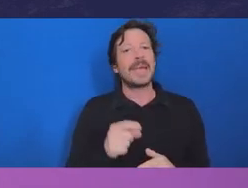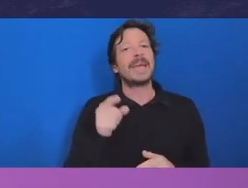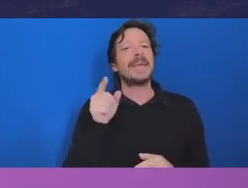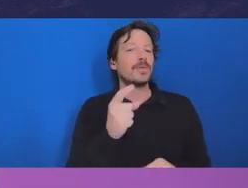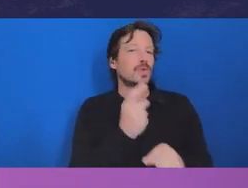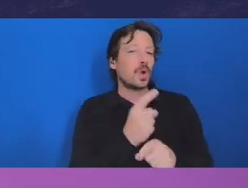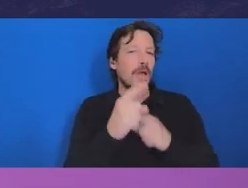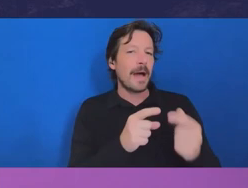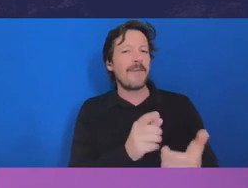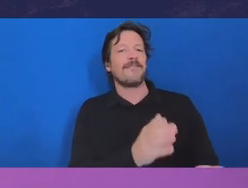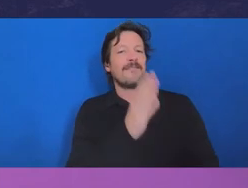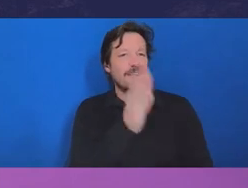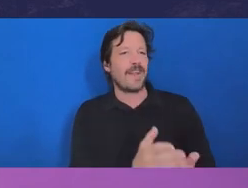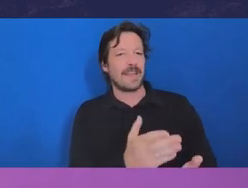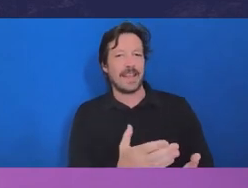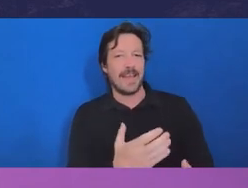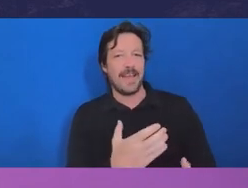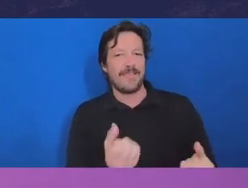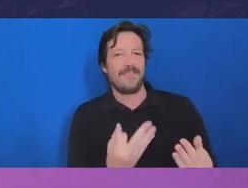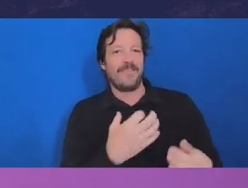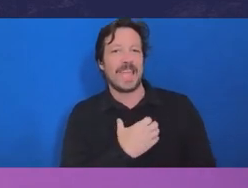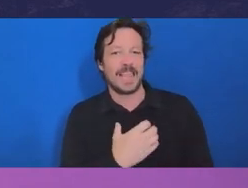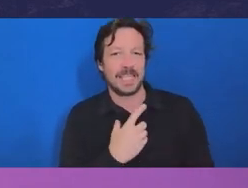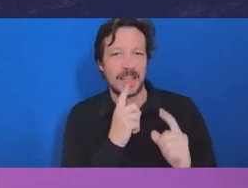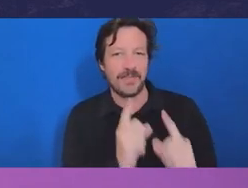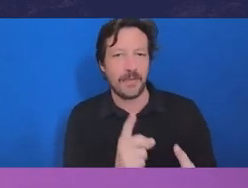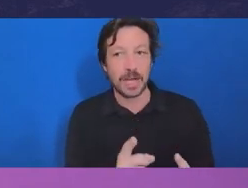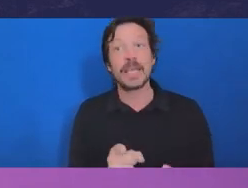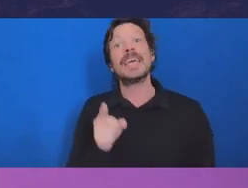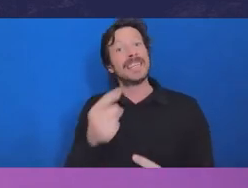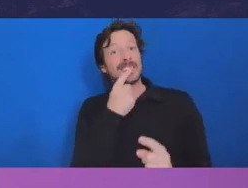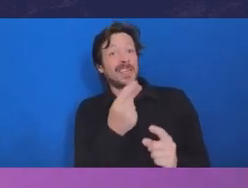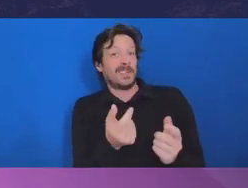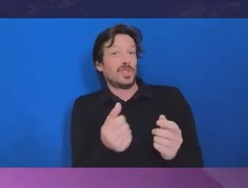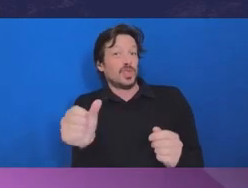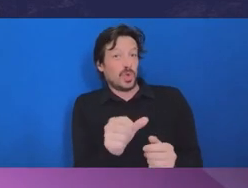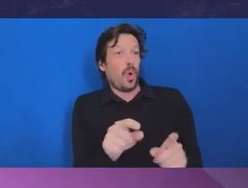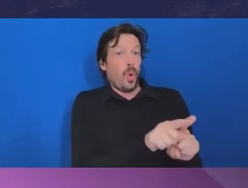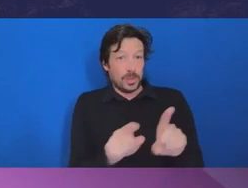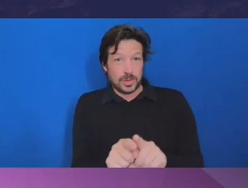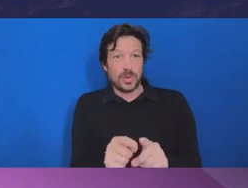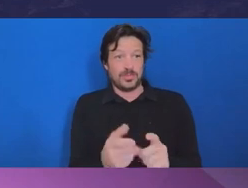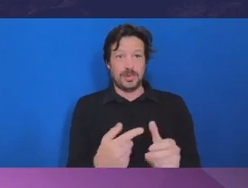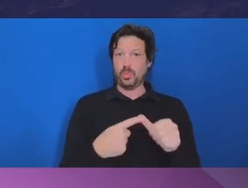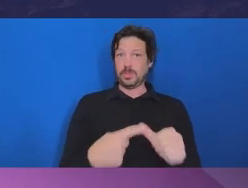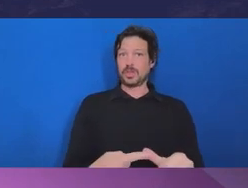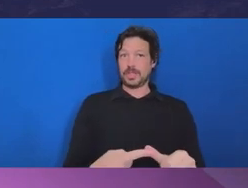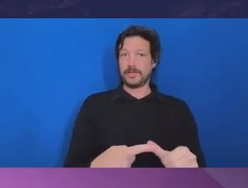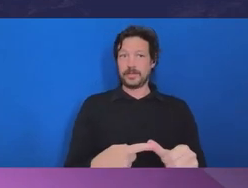He added the obligation of responsiveness that is, the public servant should be responsive to the needs of government